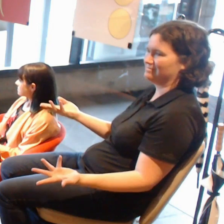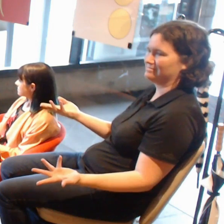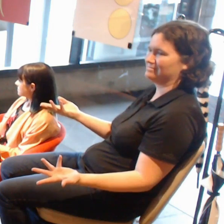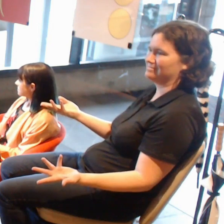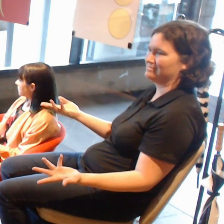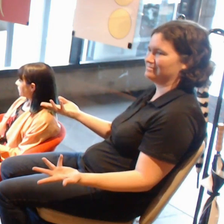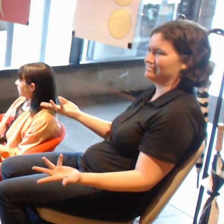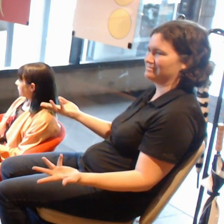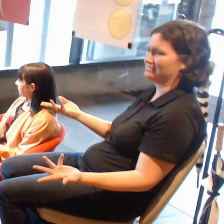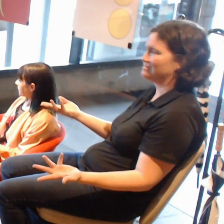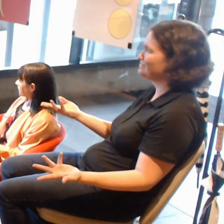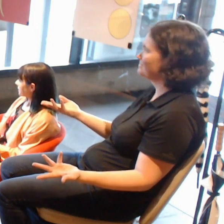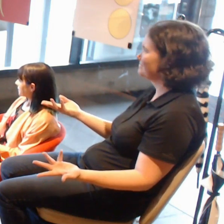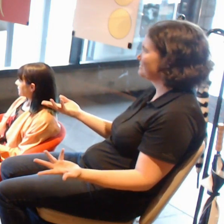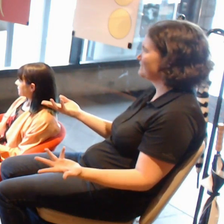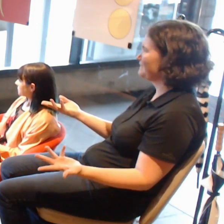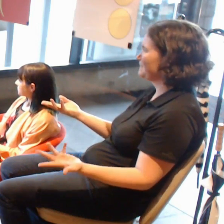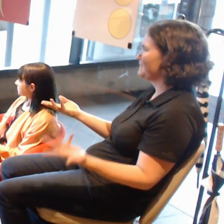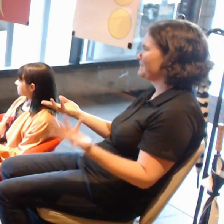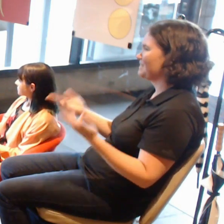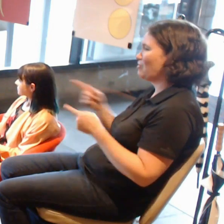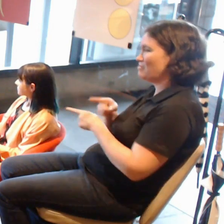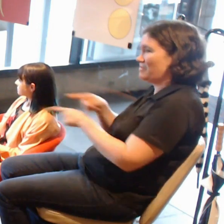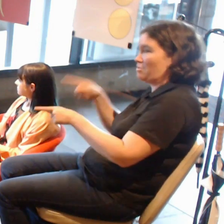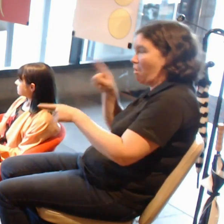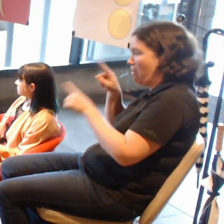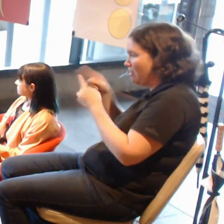Those are the areas where I think this is really exciting.